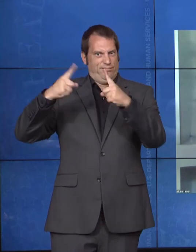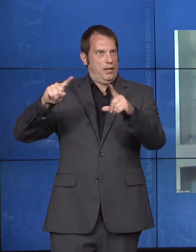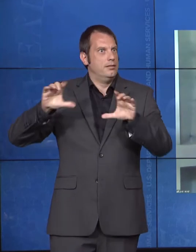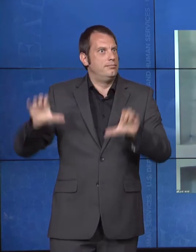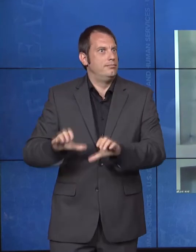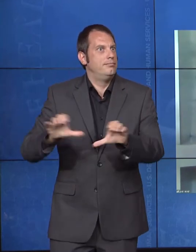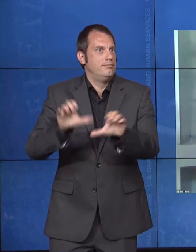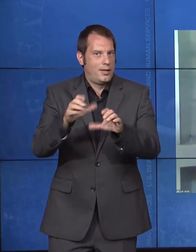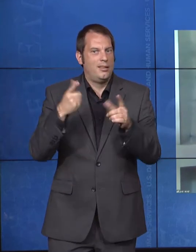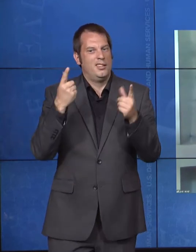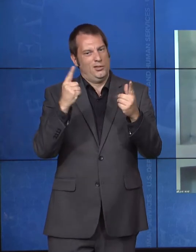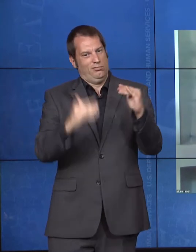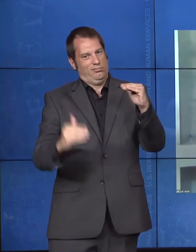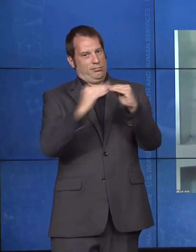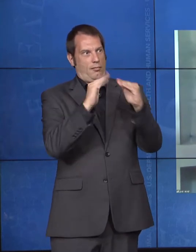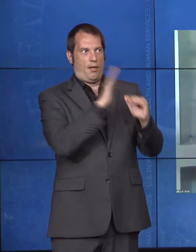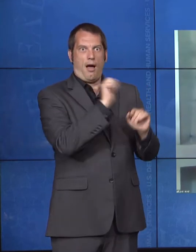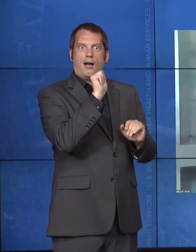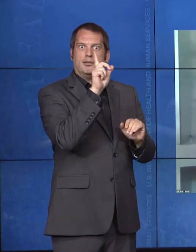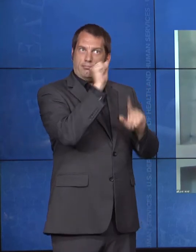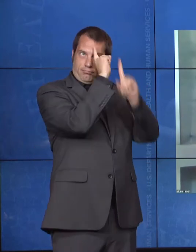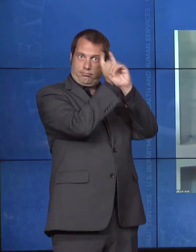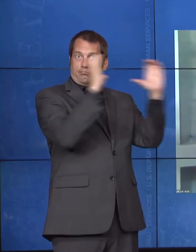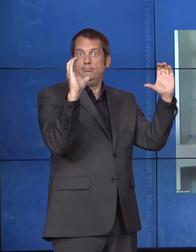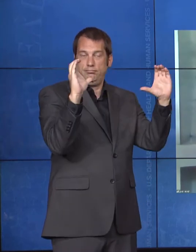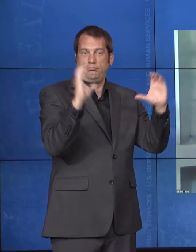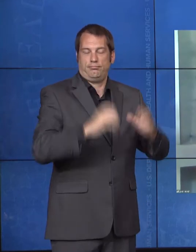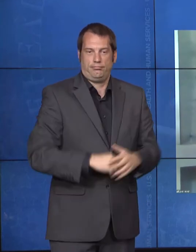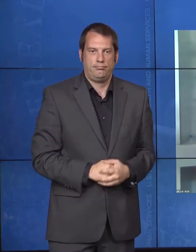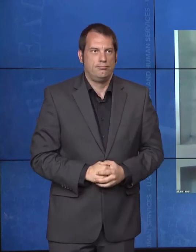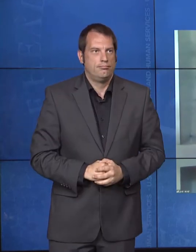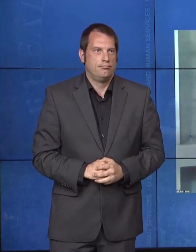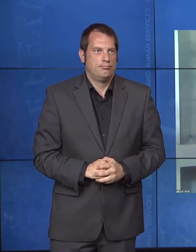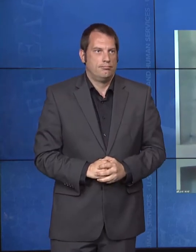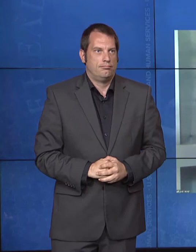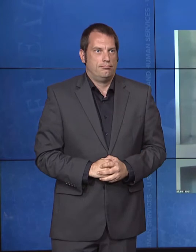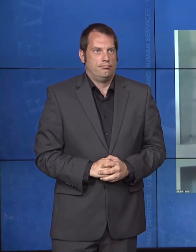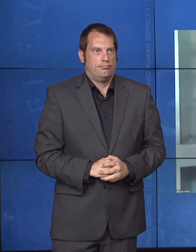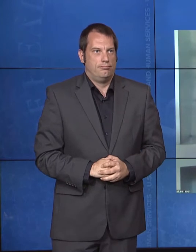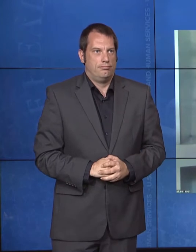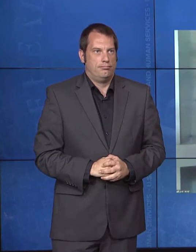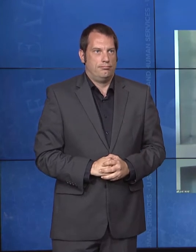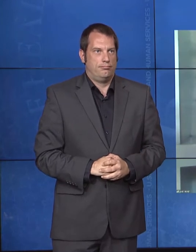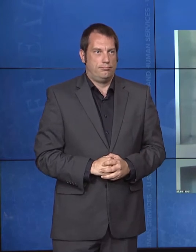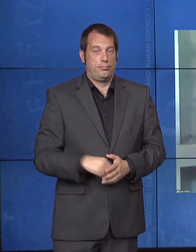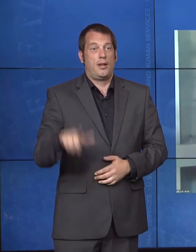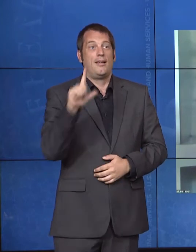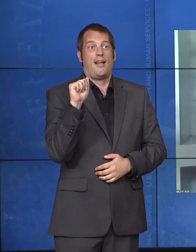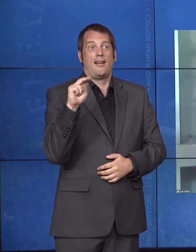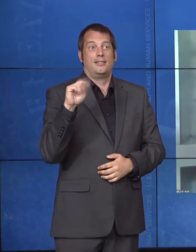ADA. Finally, ACL administrator and my boss, Lance Robertson, will conclude our event.